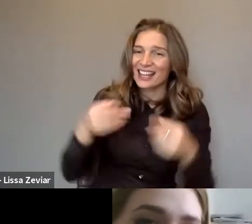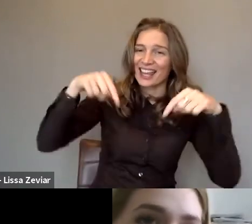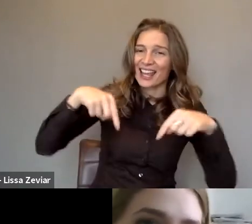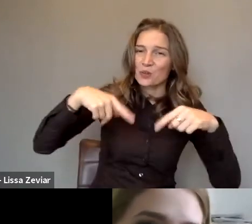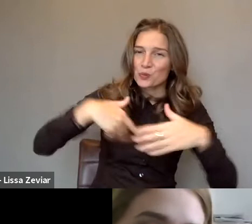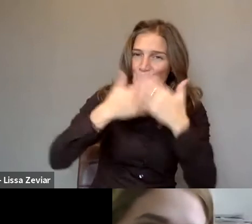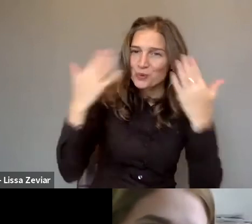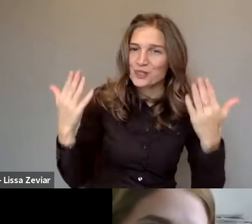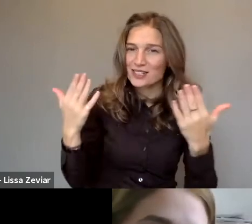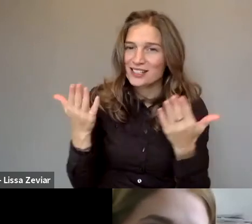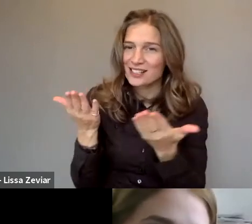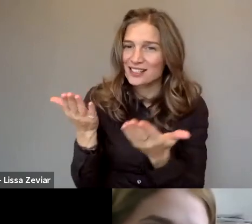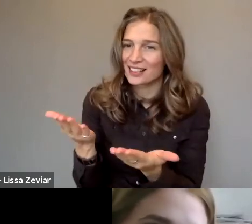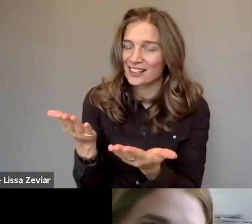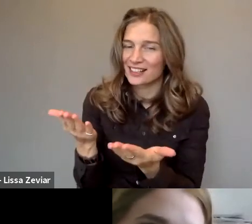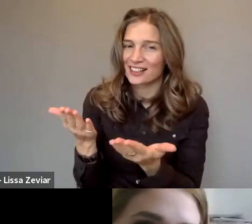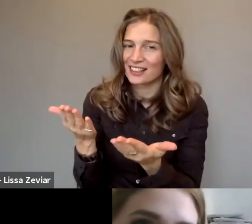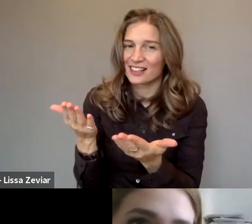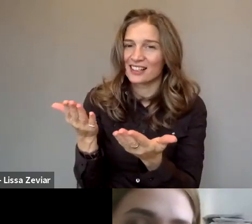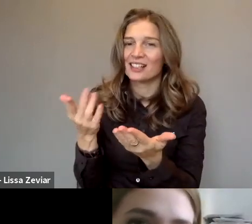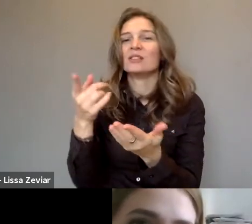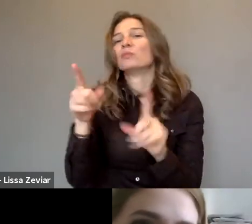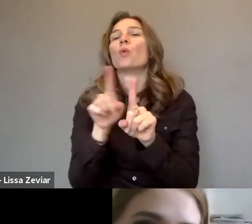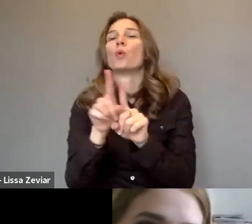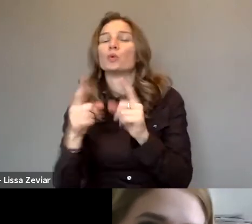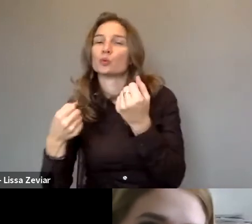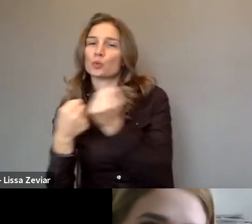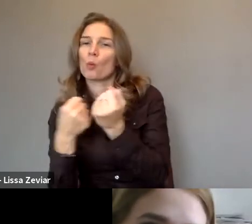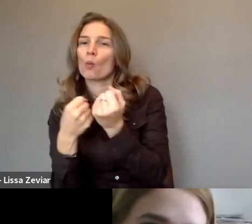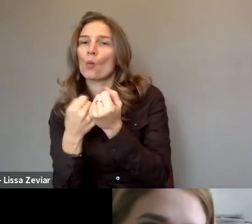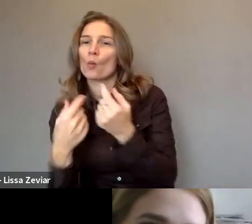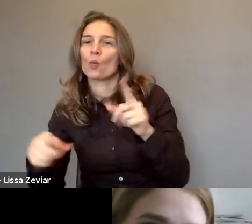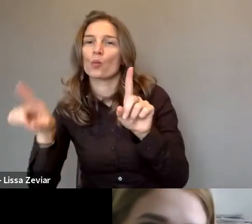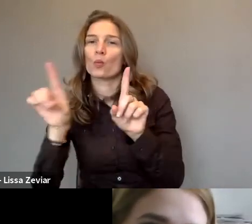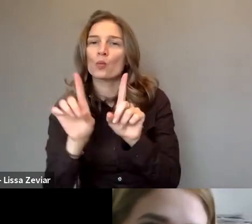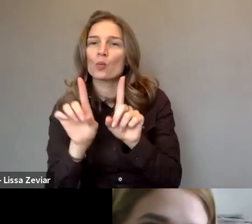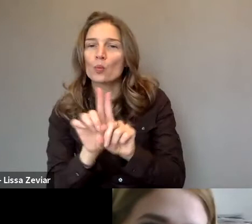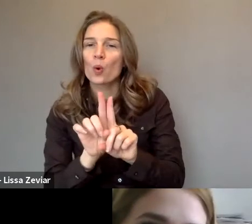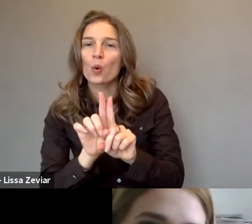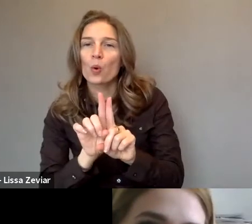She'll be supported by Daniel.